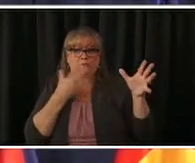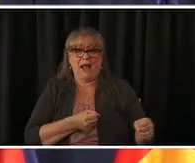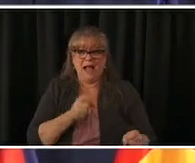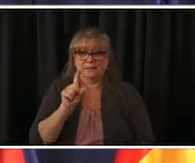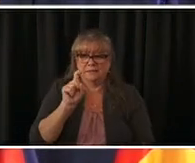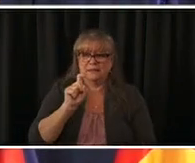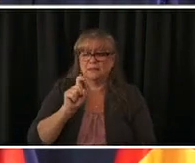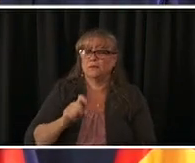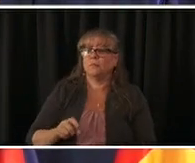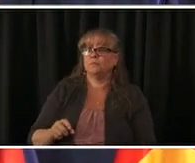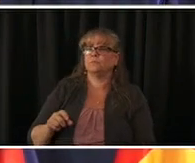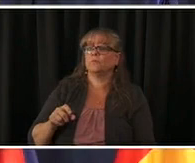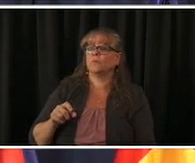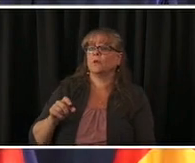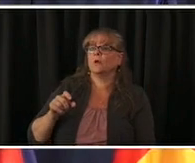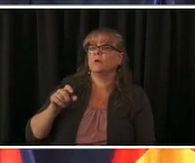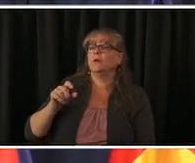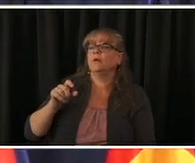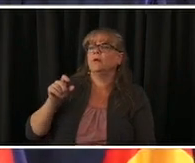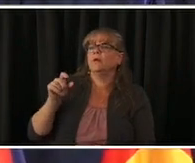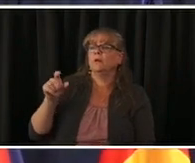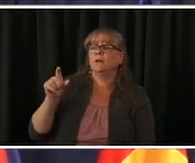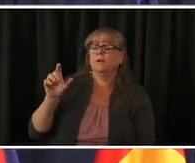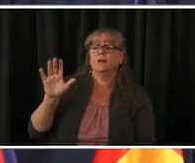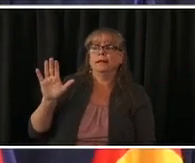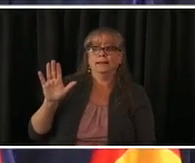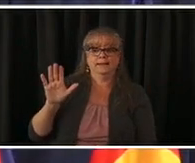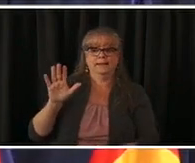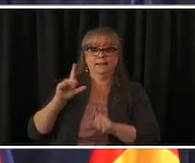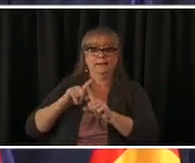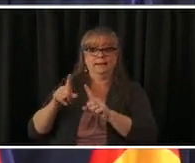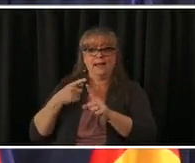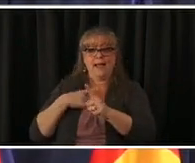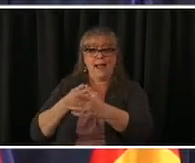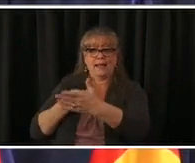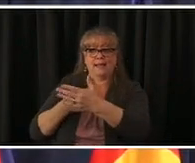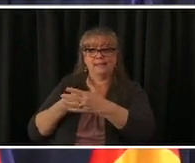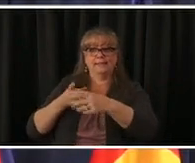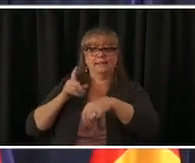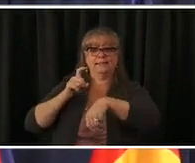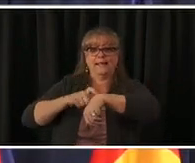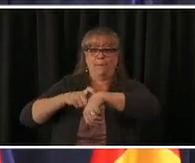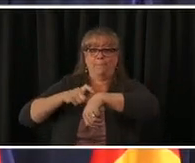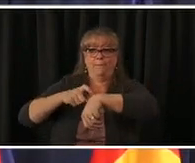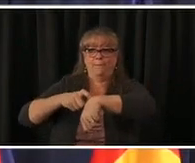people while variants are on the rise all the major variants are increasing in colorado there's